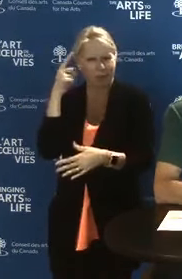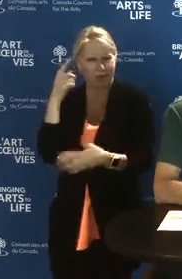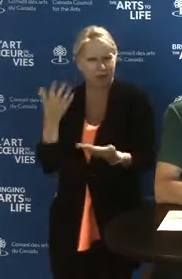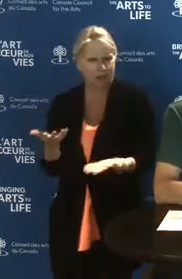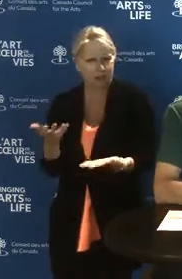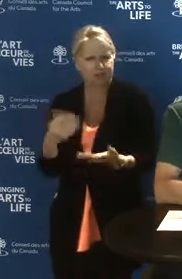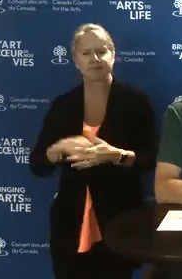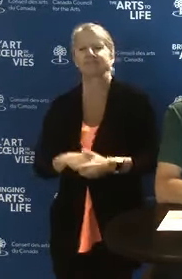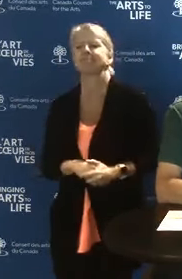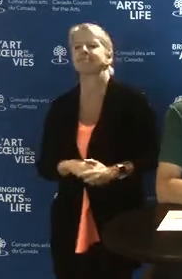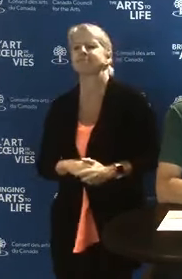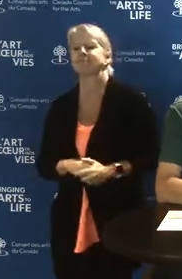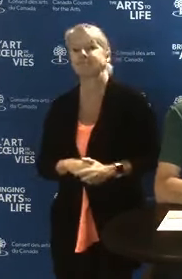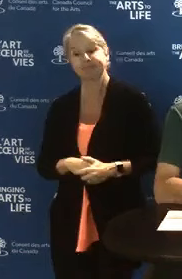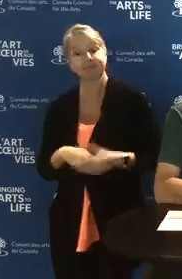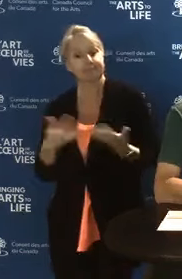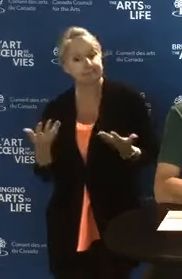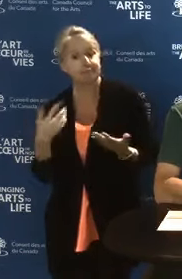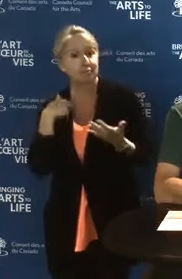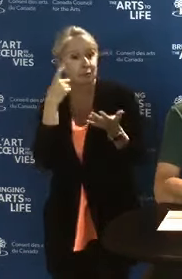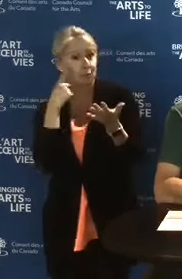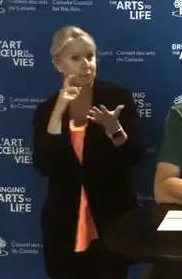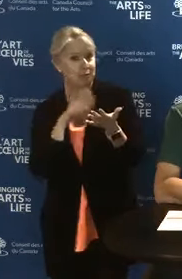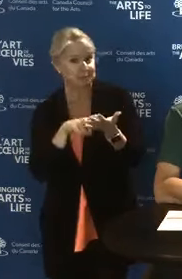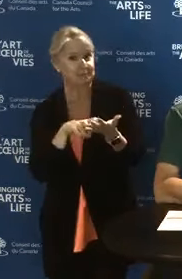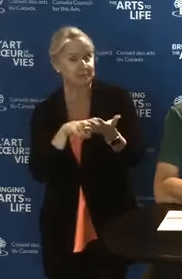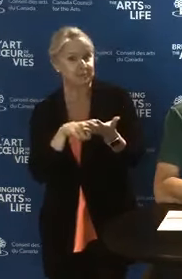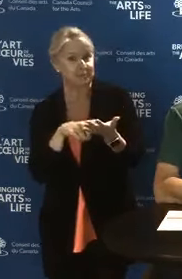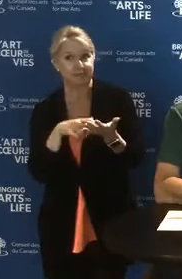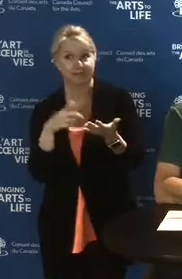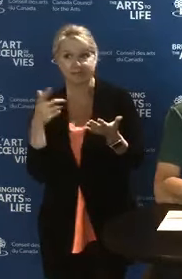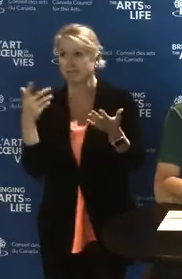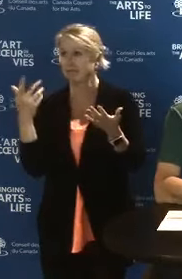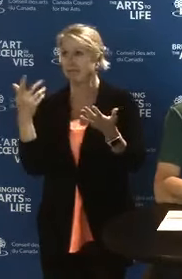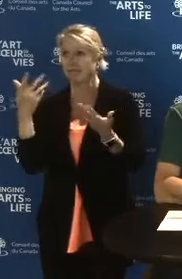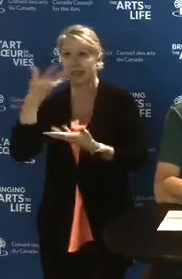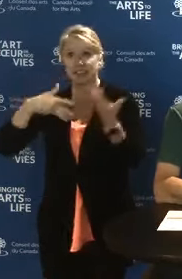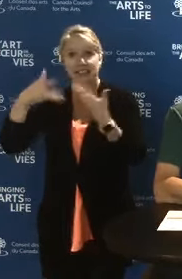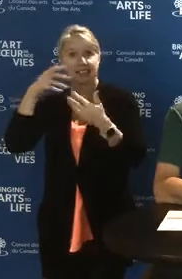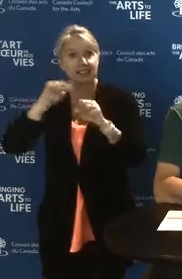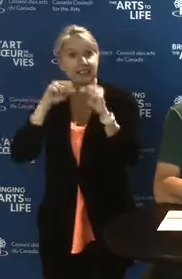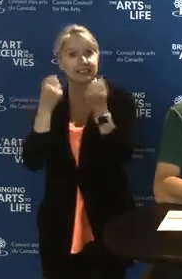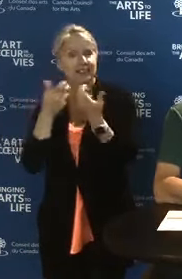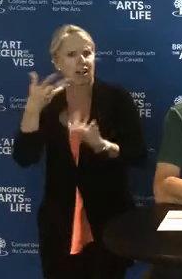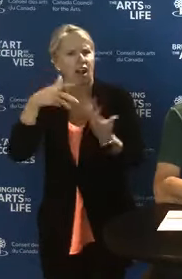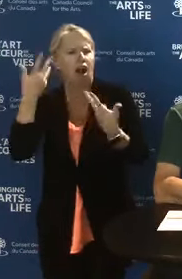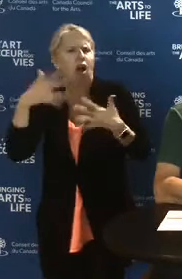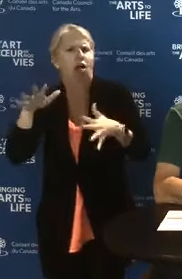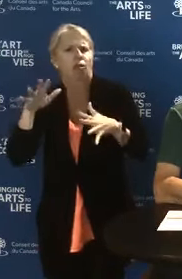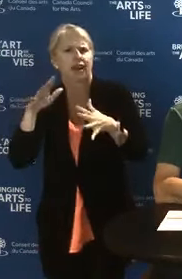So, we recognize that society is already being changed by digital technology,